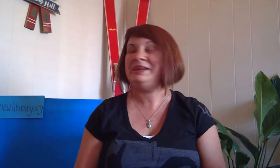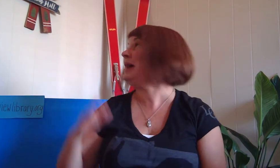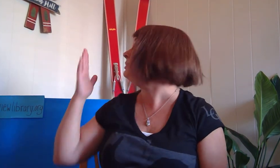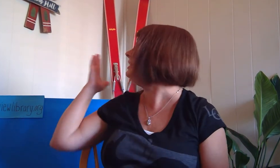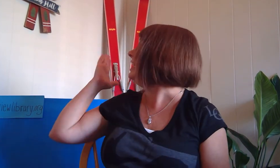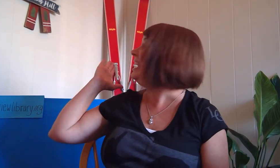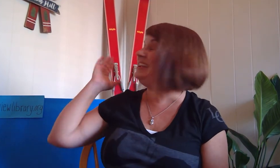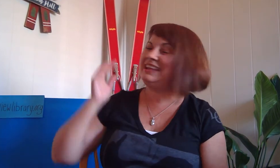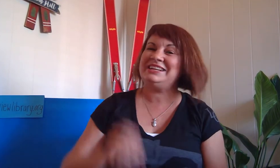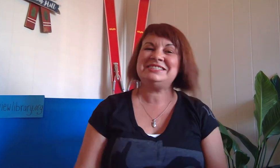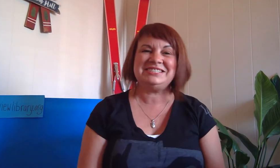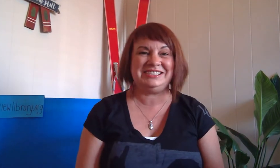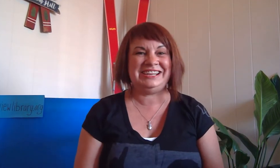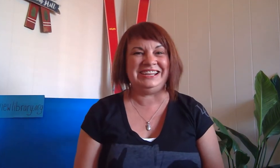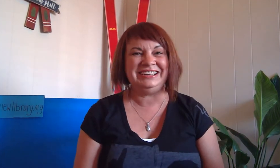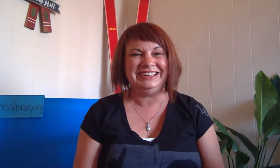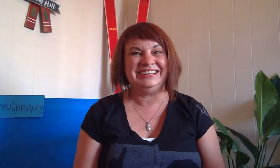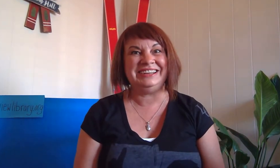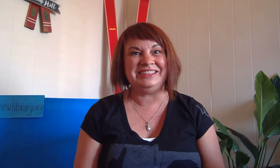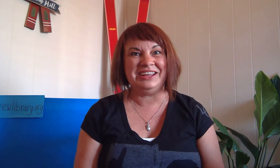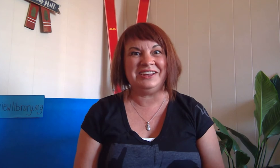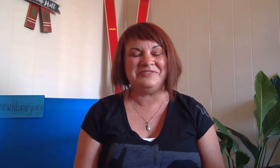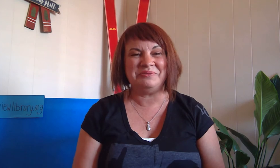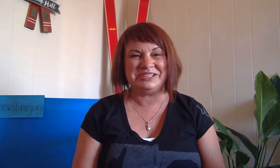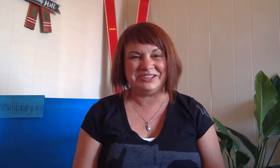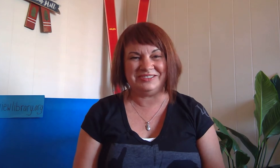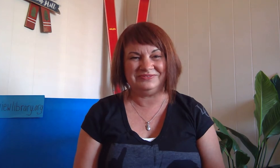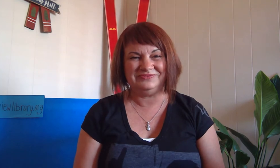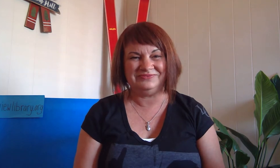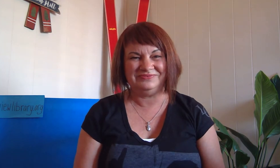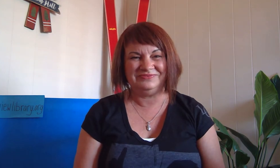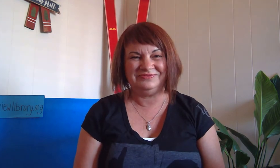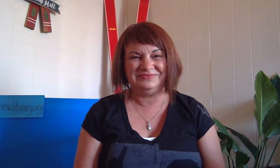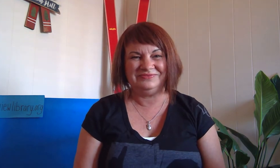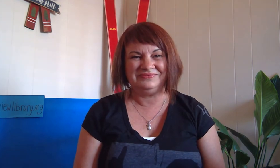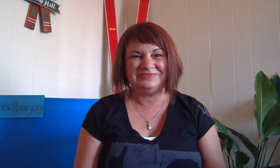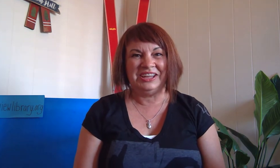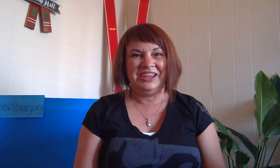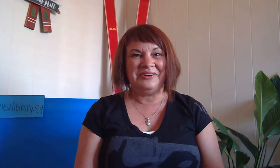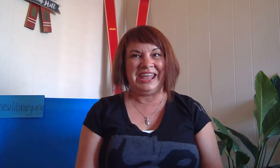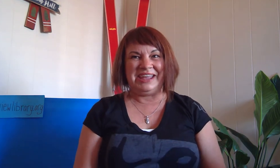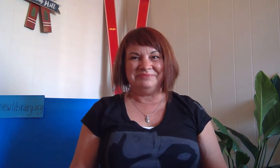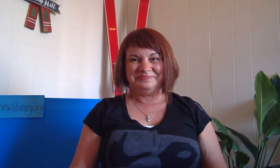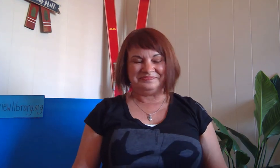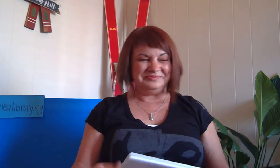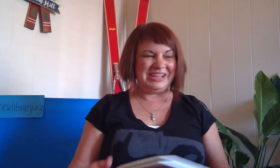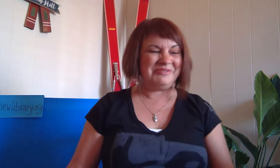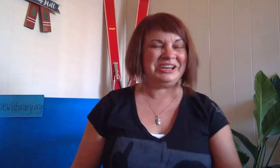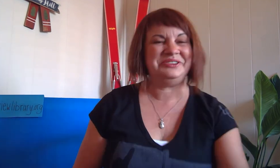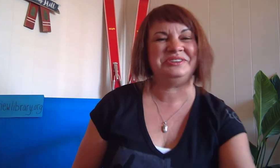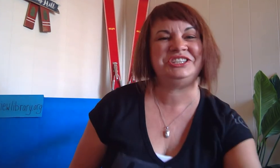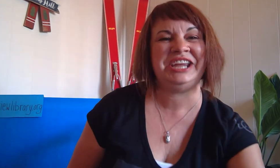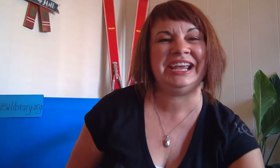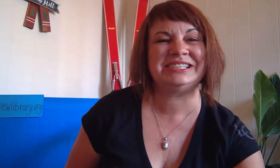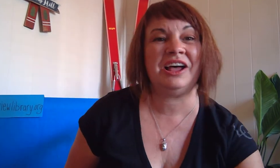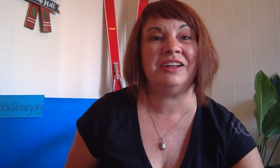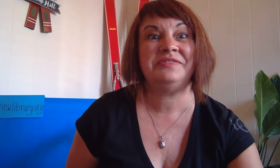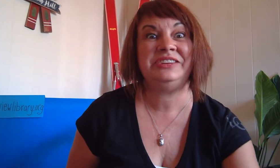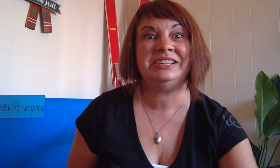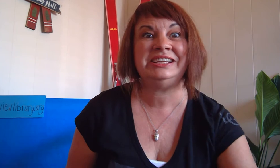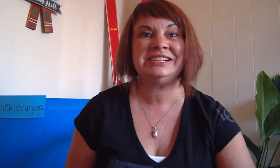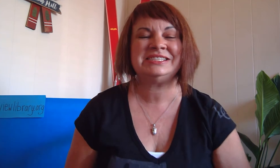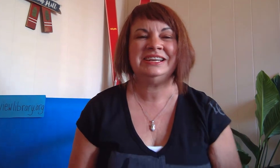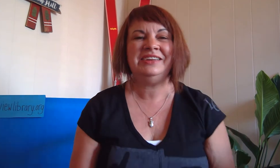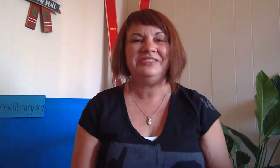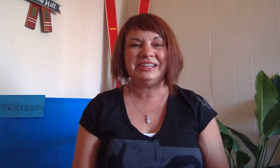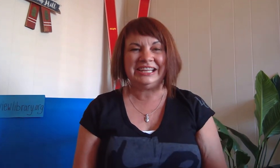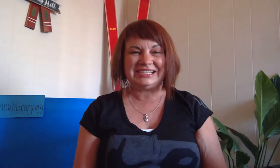happy i like to ski and i love the winter okay now we're gonna do a chant called feelings feelings